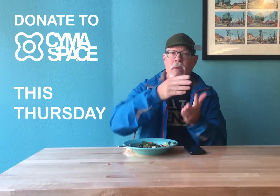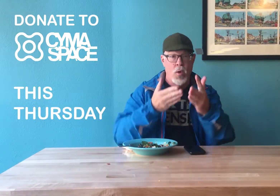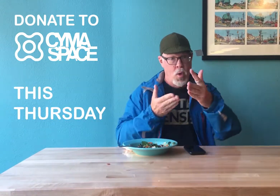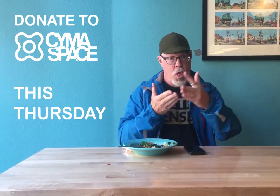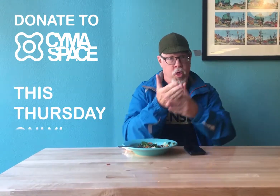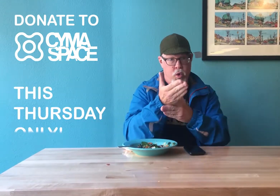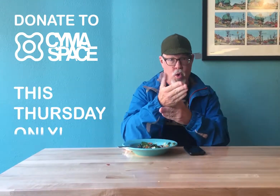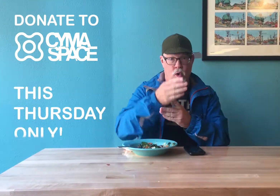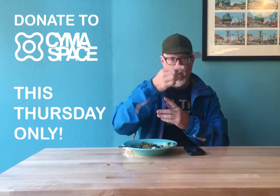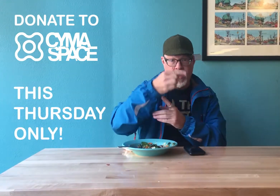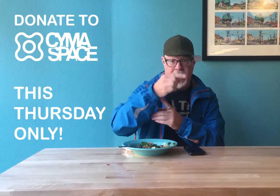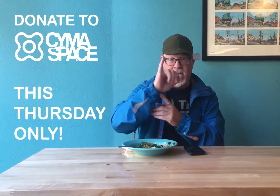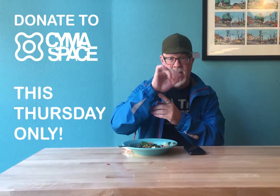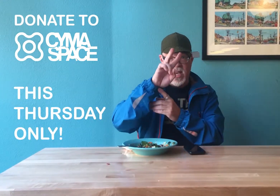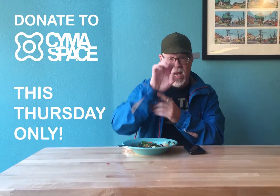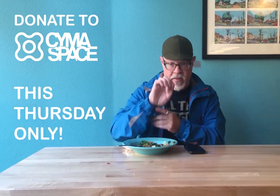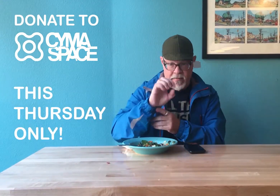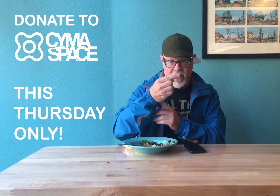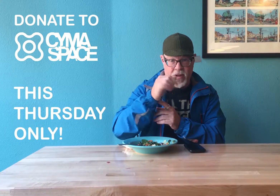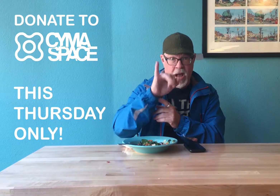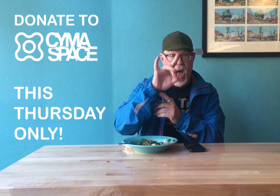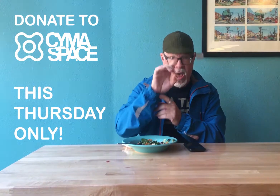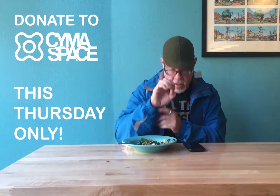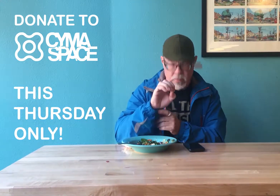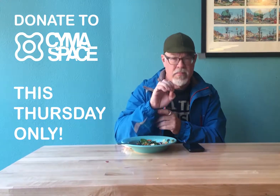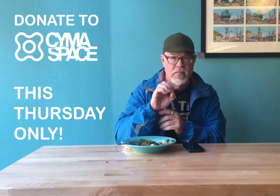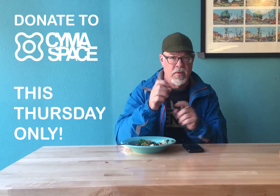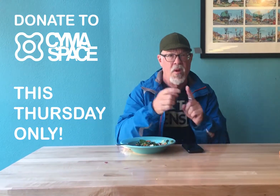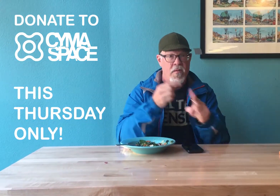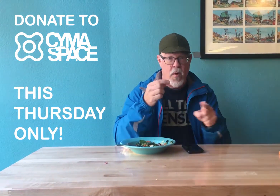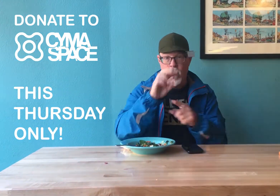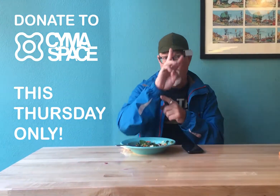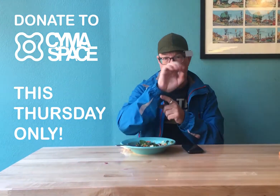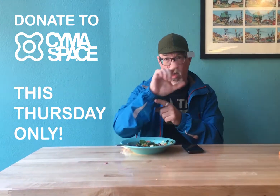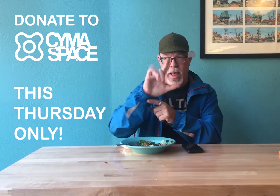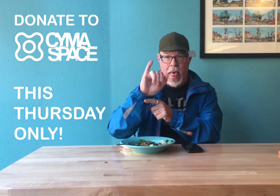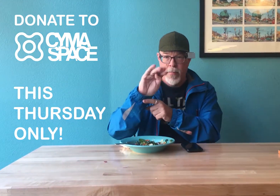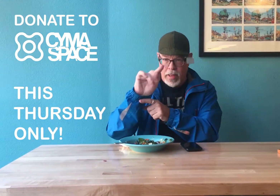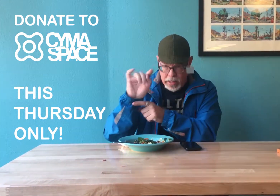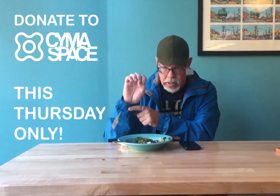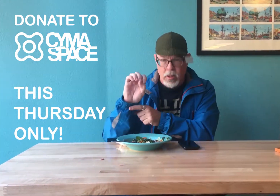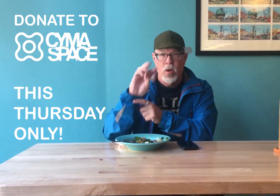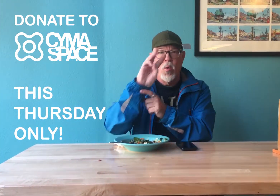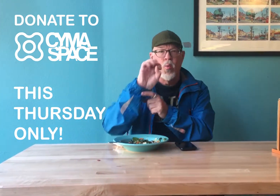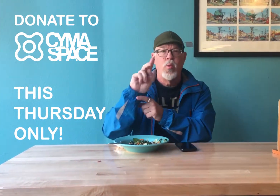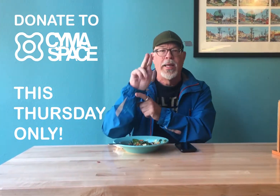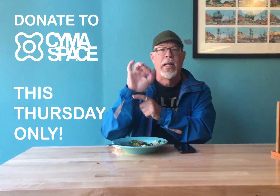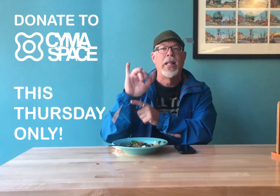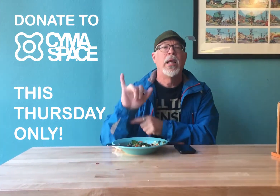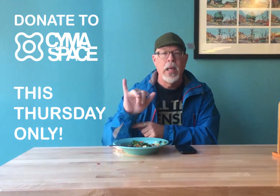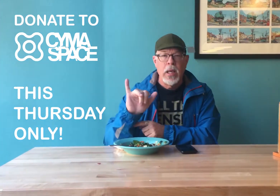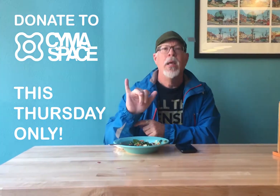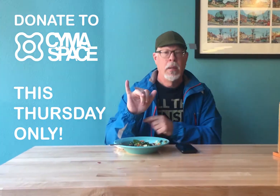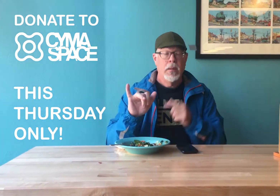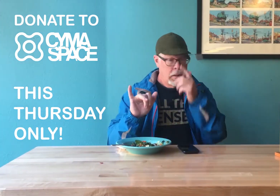Through the Willamette Week Give!Guide